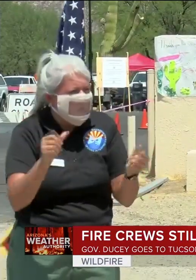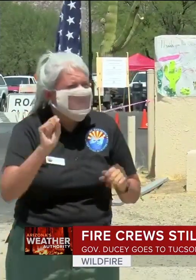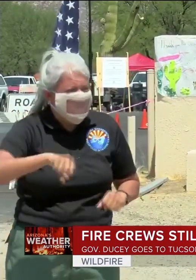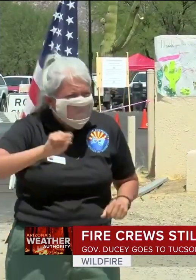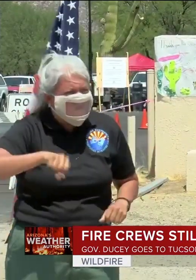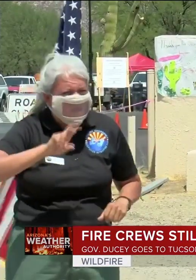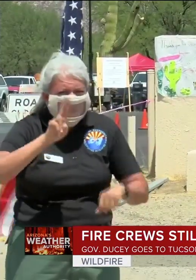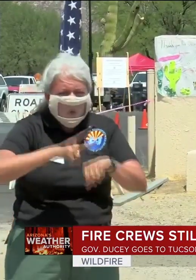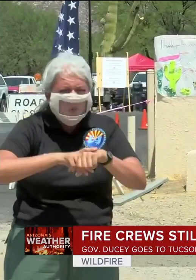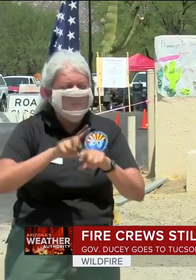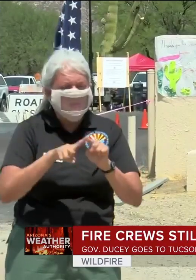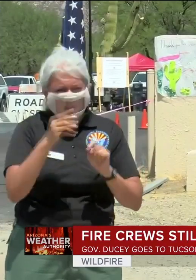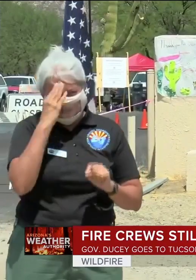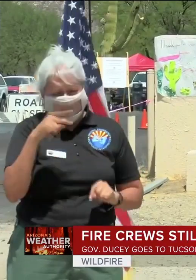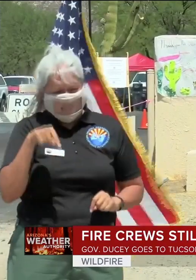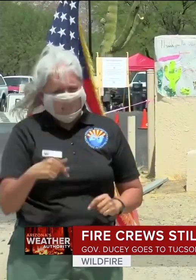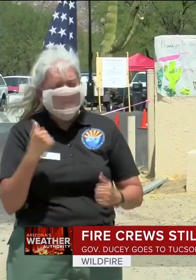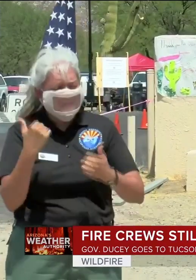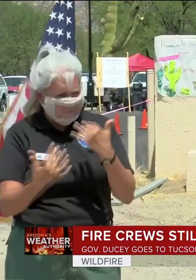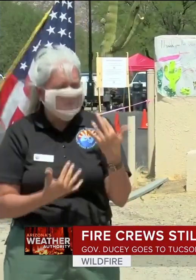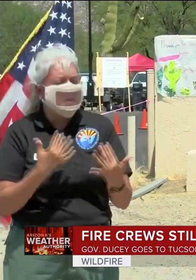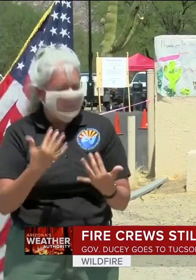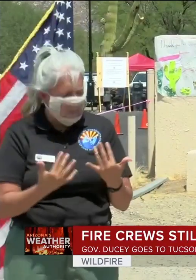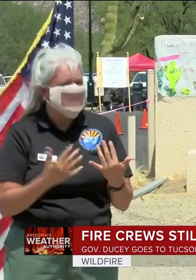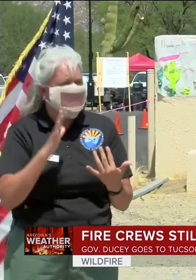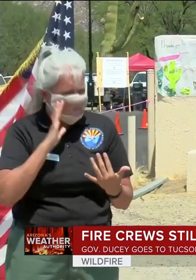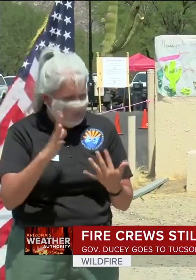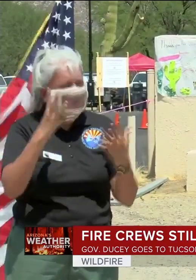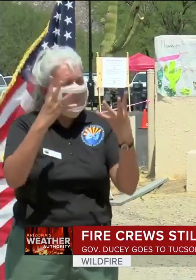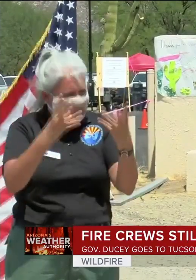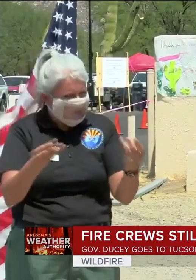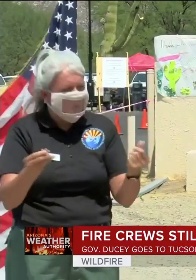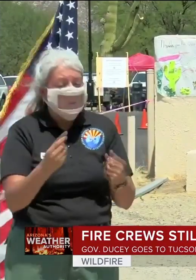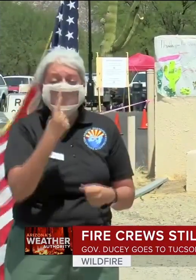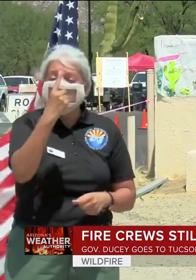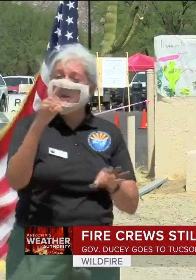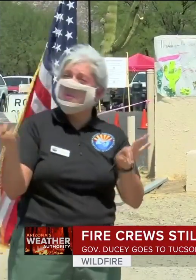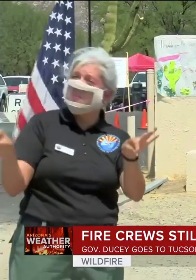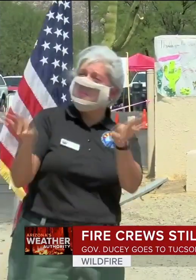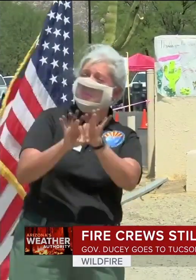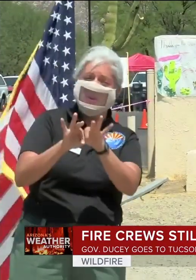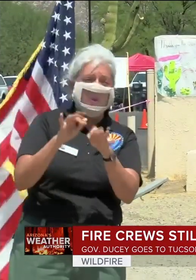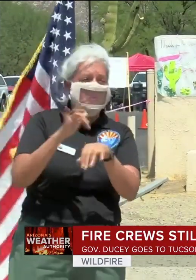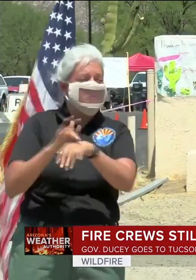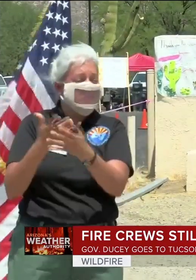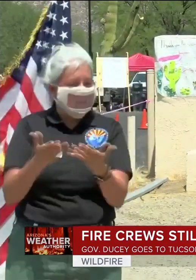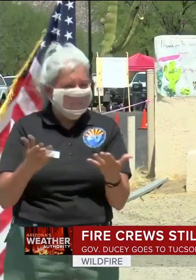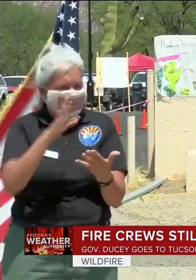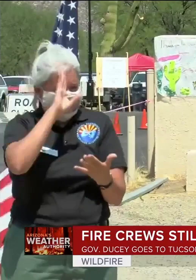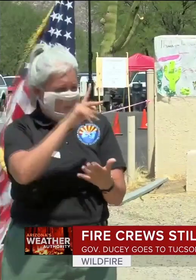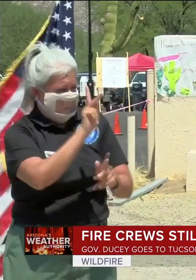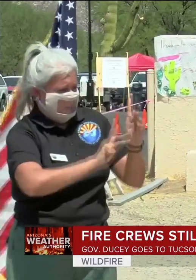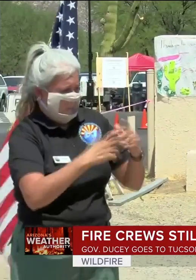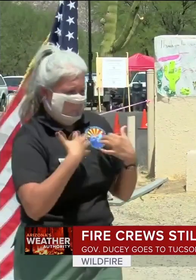THIS FIRE IS GOING TO BE PUT OUT. THE ONE RESOURCE WE NEED IN ADDITION TO THE BRAVE WOMEN AND MEN YOU SEE FIGHTING THIS